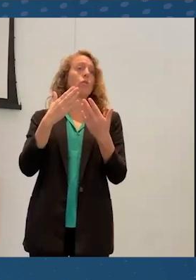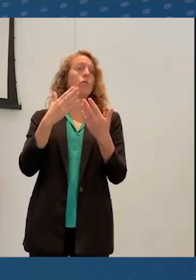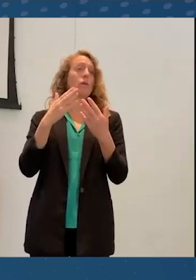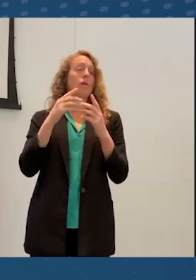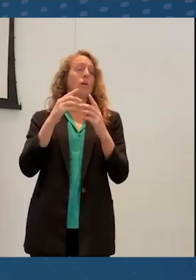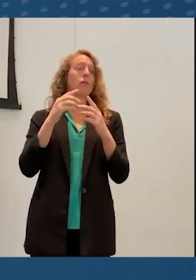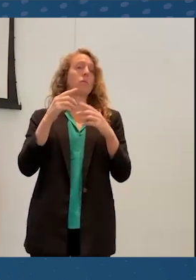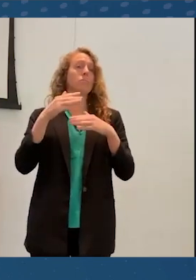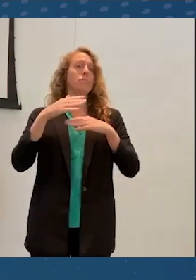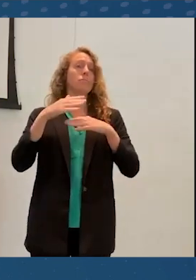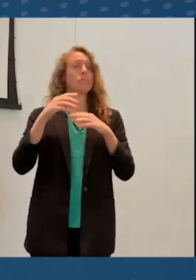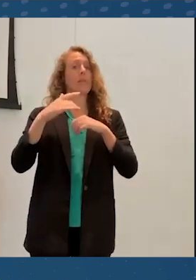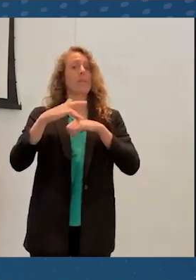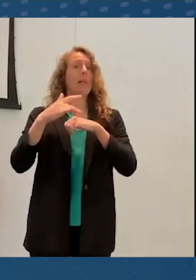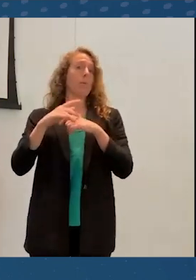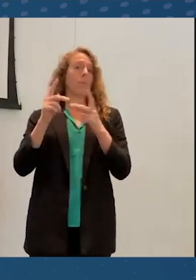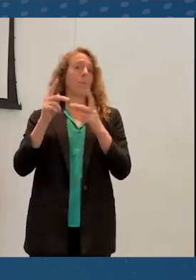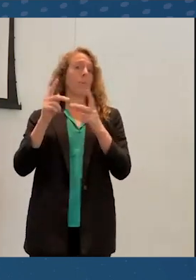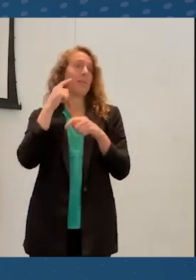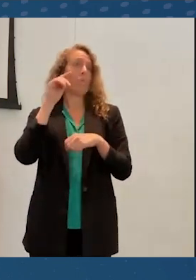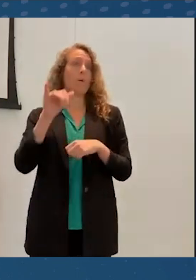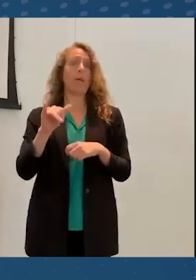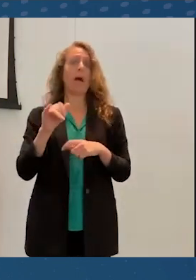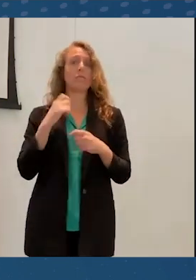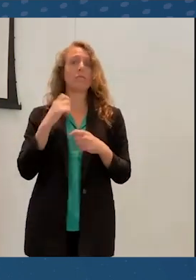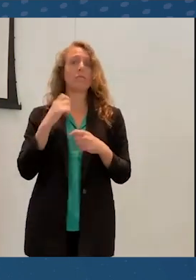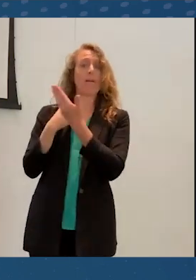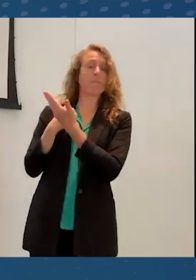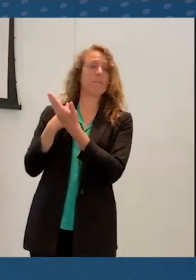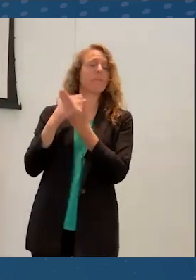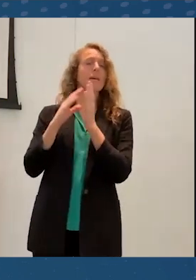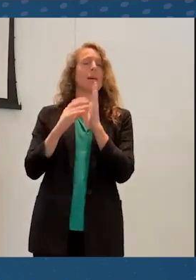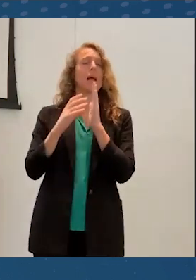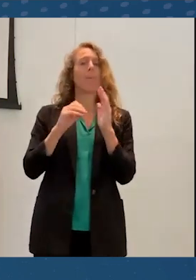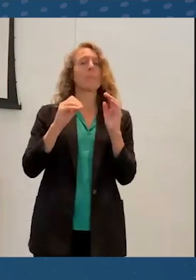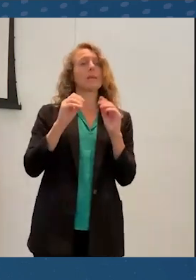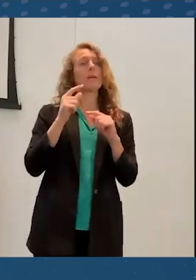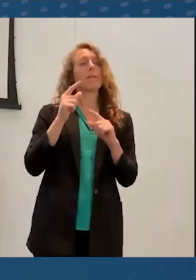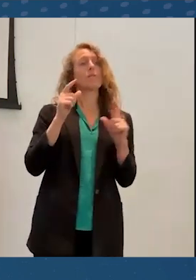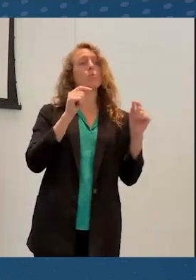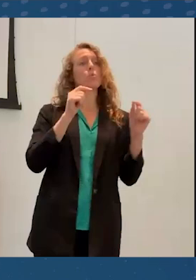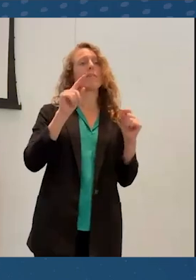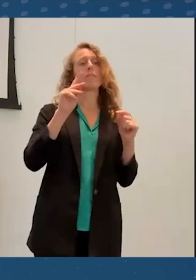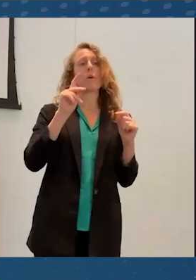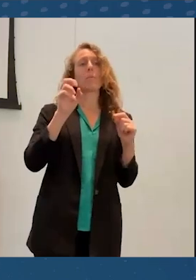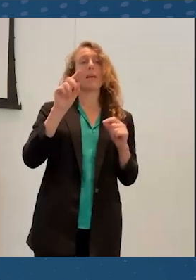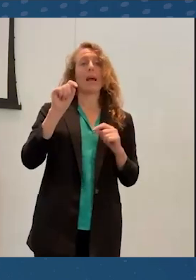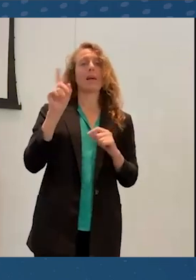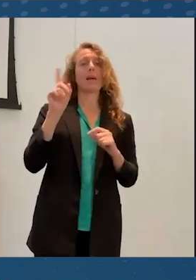So I have here a copy of a tweet from Kent Bye which I'll read. He says, "Wow.